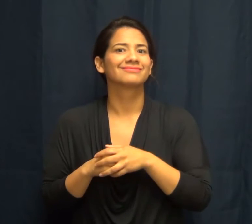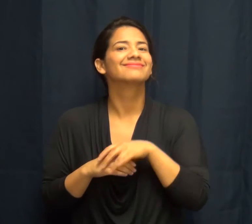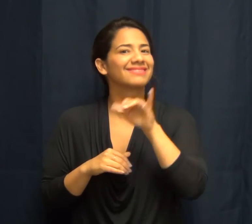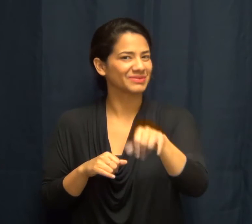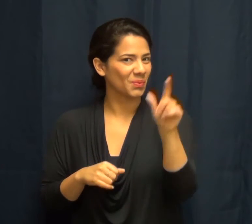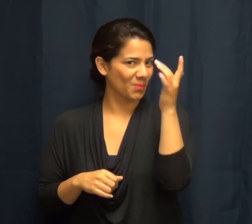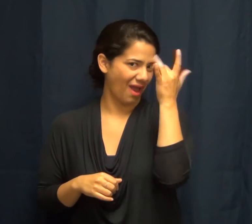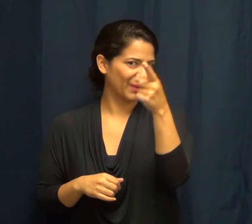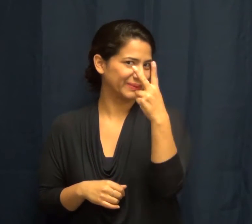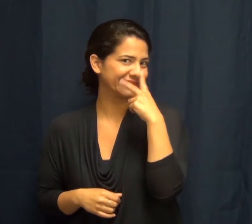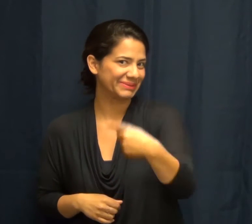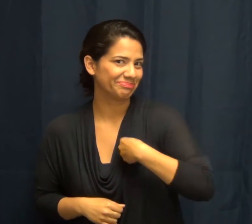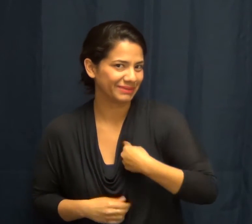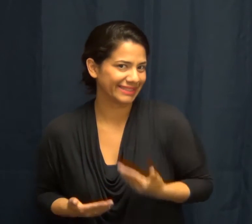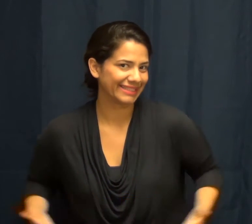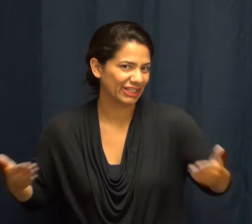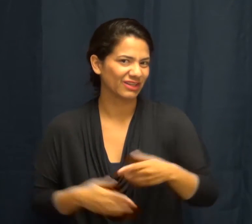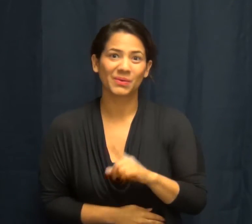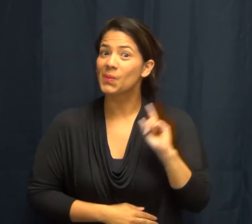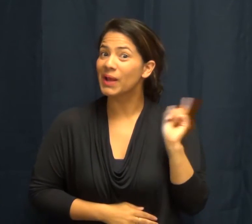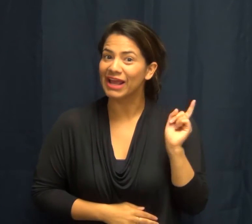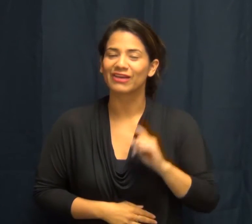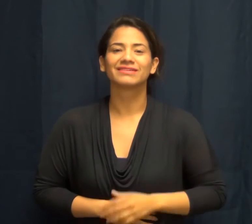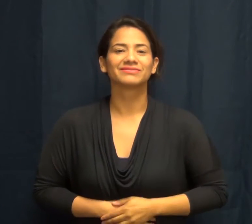Come to DCARA and see me. Where? The address is: